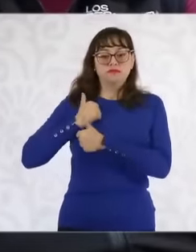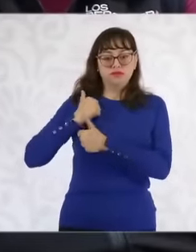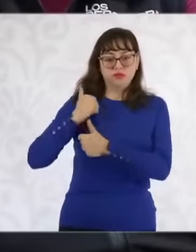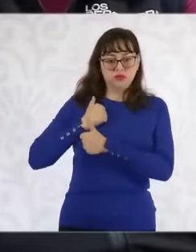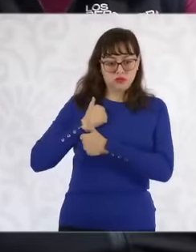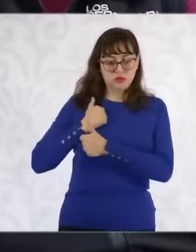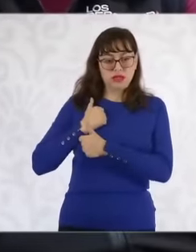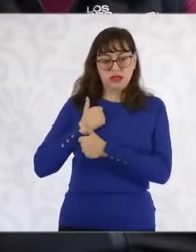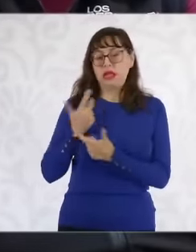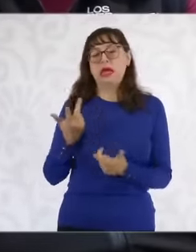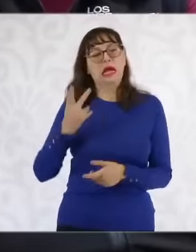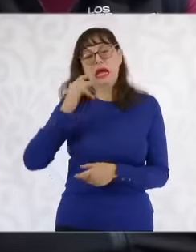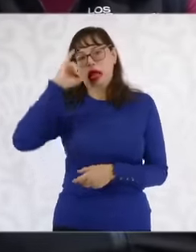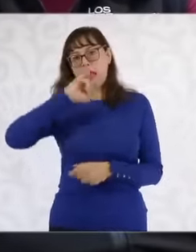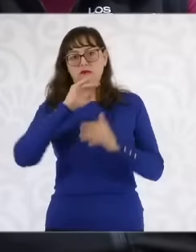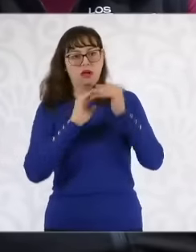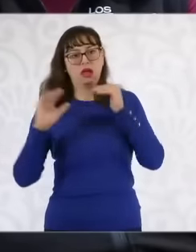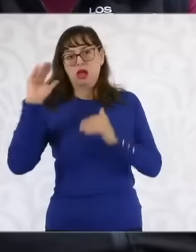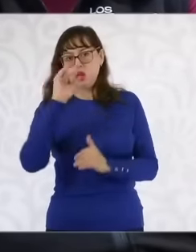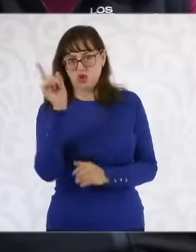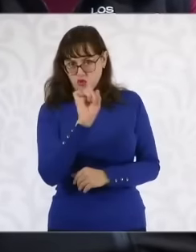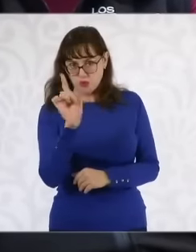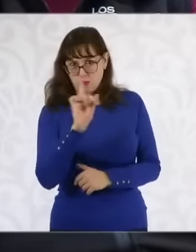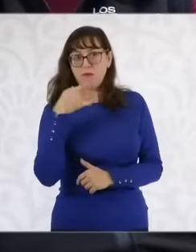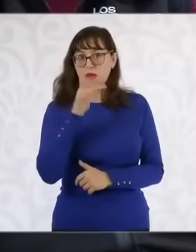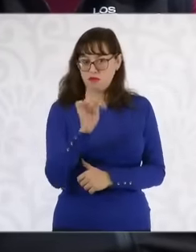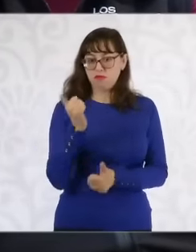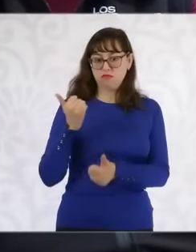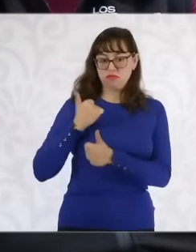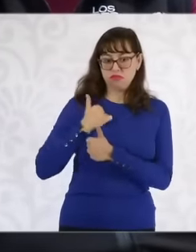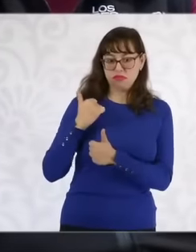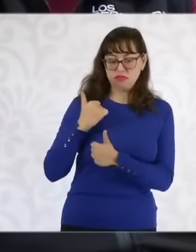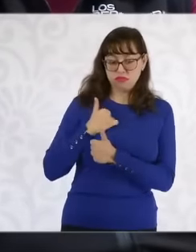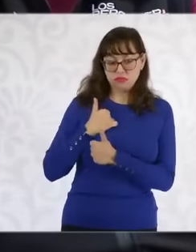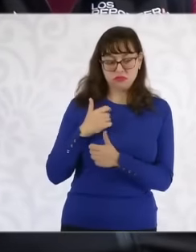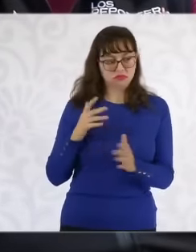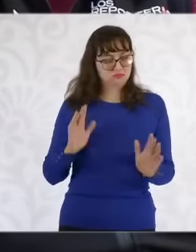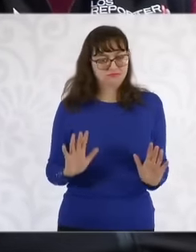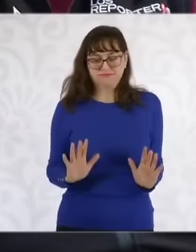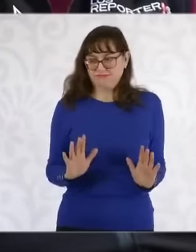the elements that are in the place they insist that they are attacked first however